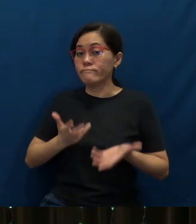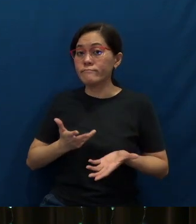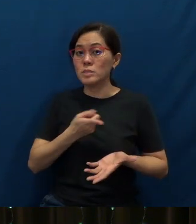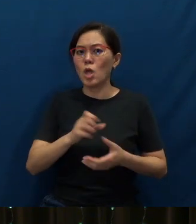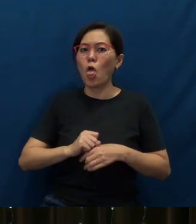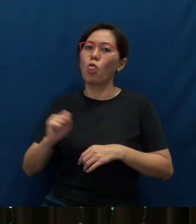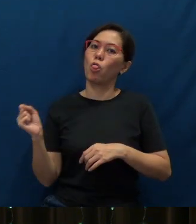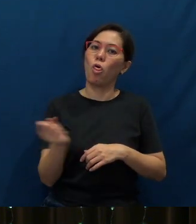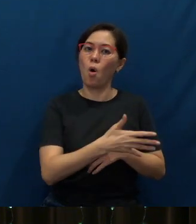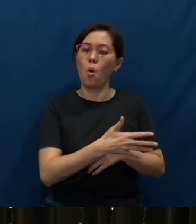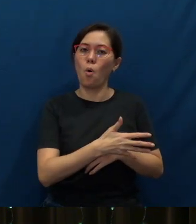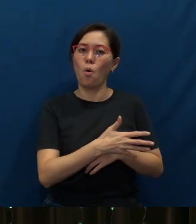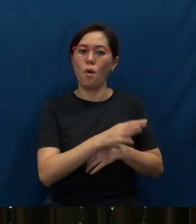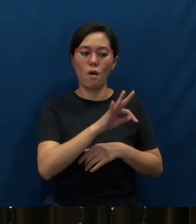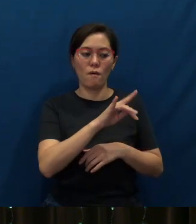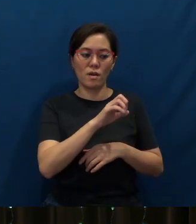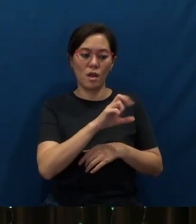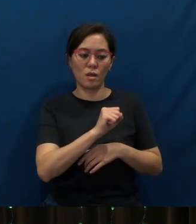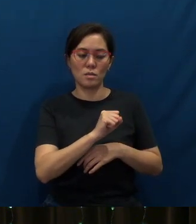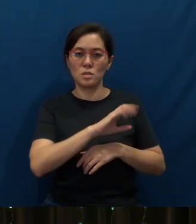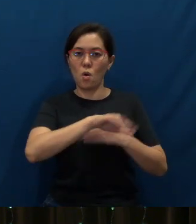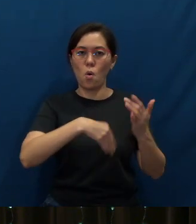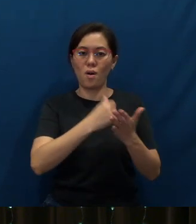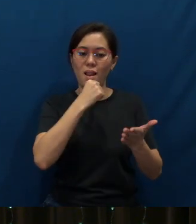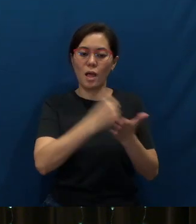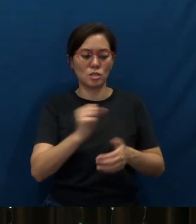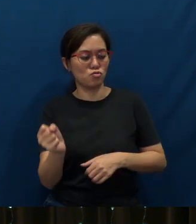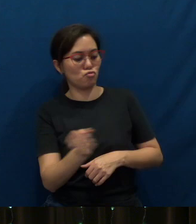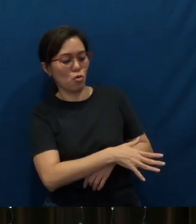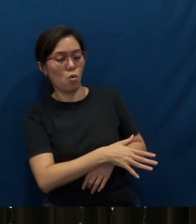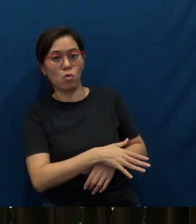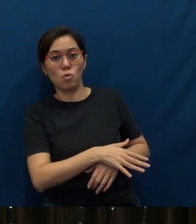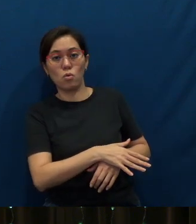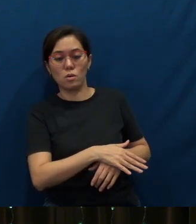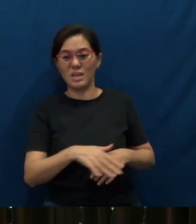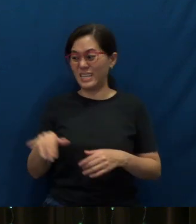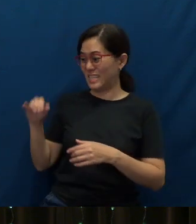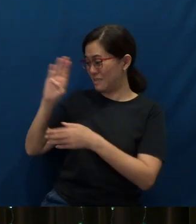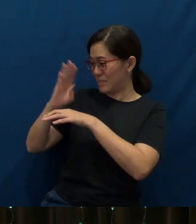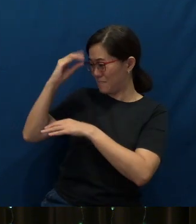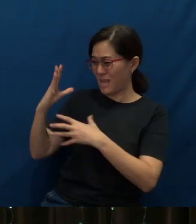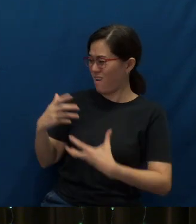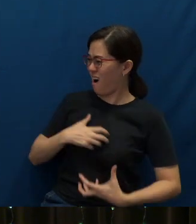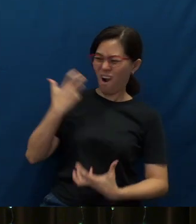the flyers and letters into the dustbin. This businessman went ballistic. “How could you do that?!